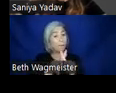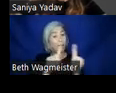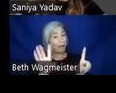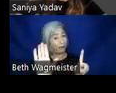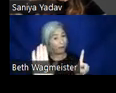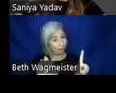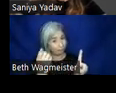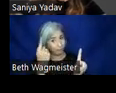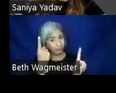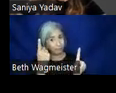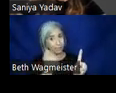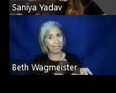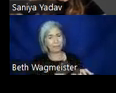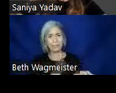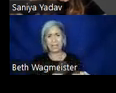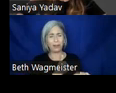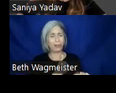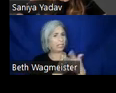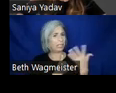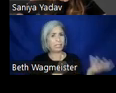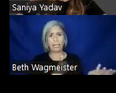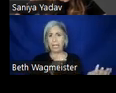I'm sorry, I feel like there is some error going on with my screen.